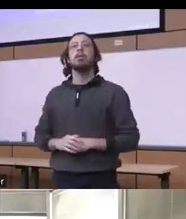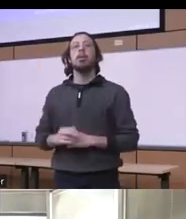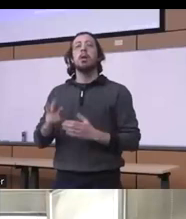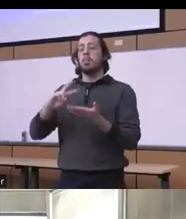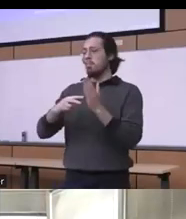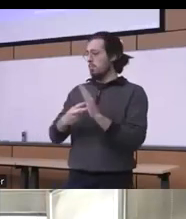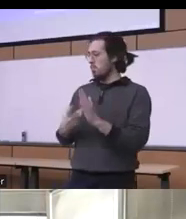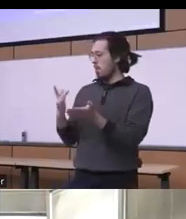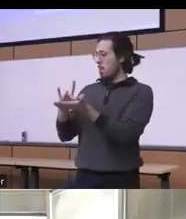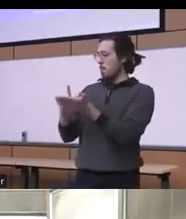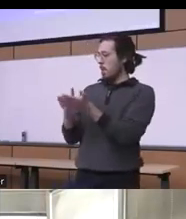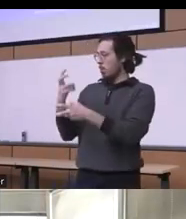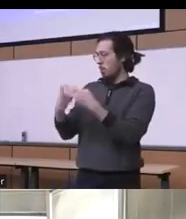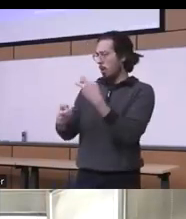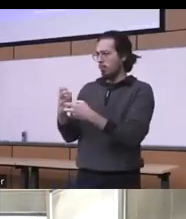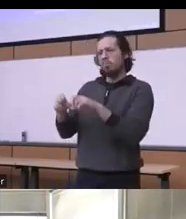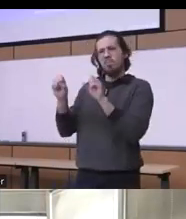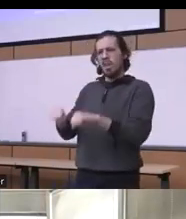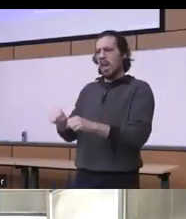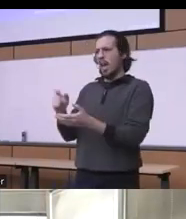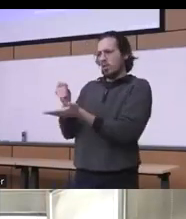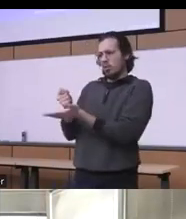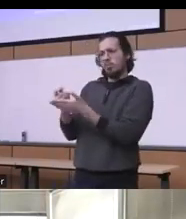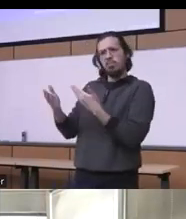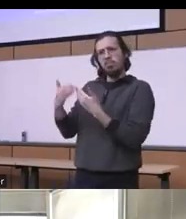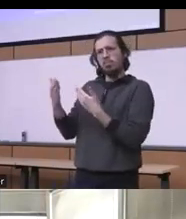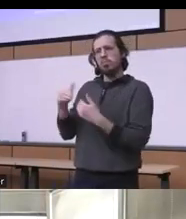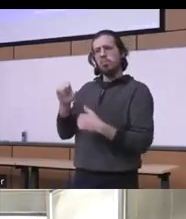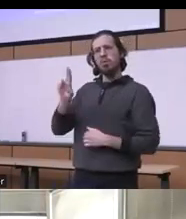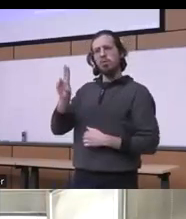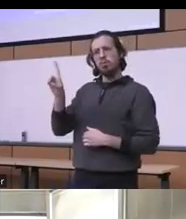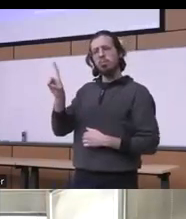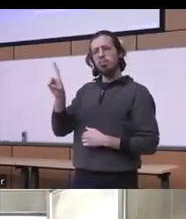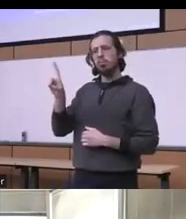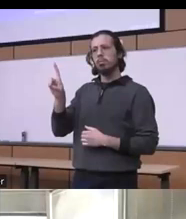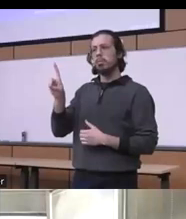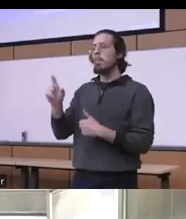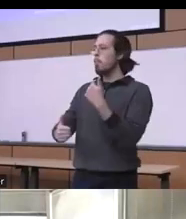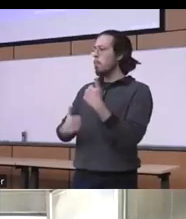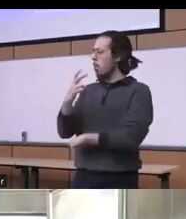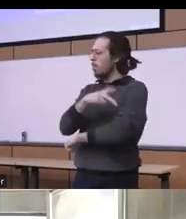is substance use disorder you know majority majority of patients who struggle with that do